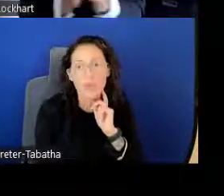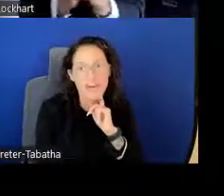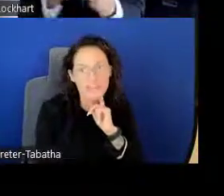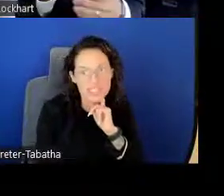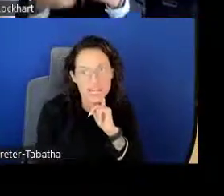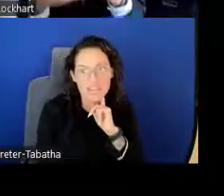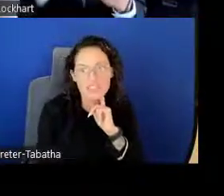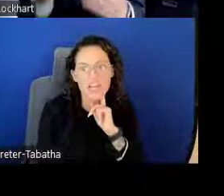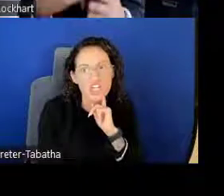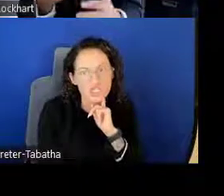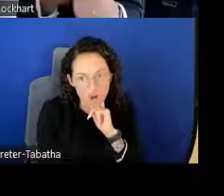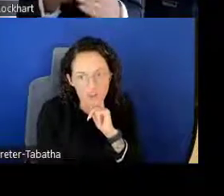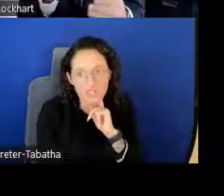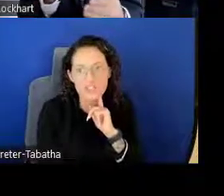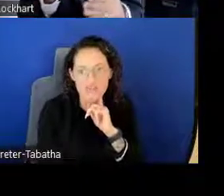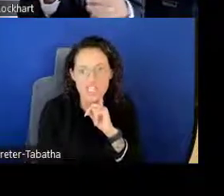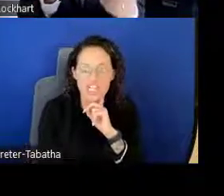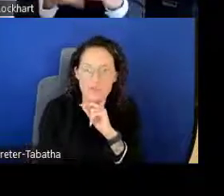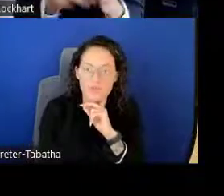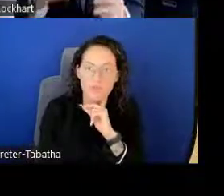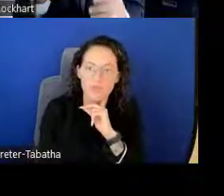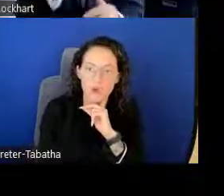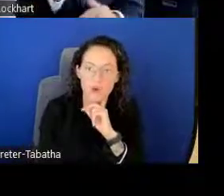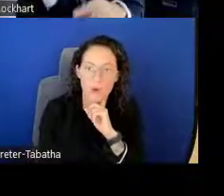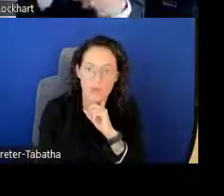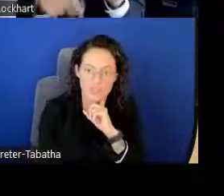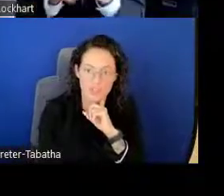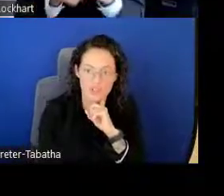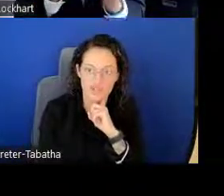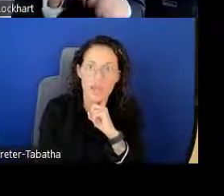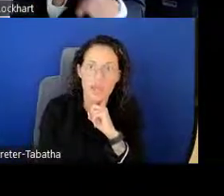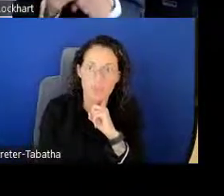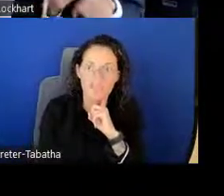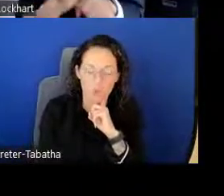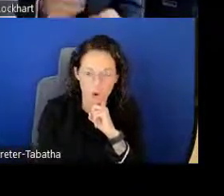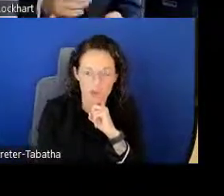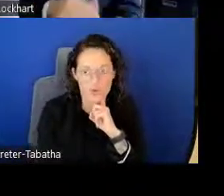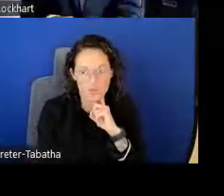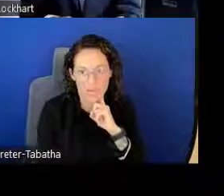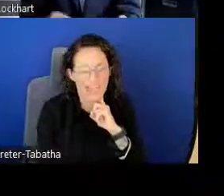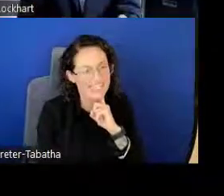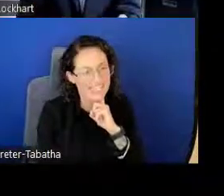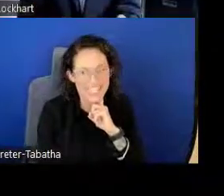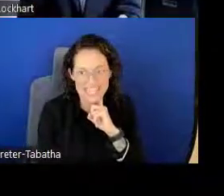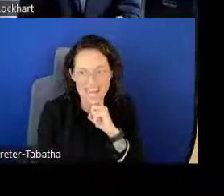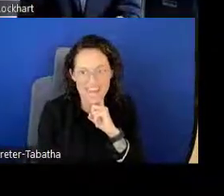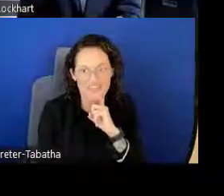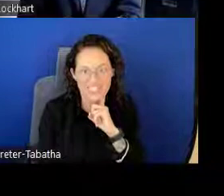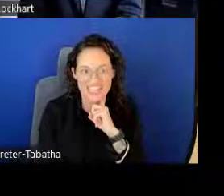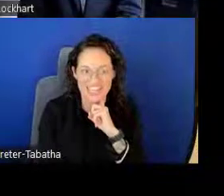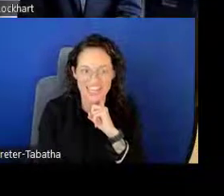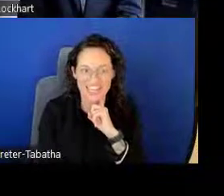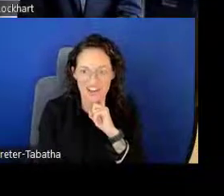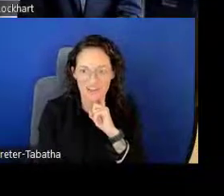We emphasize very strongly to reach out to the Program Officers before you apply. I cannot emphasize that enough.